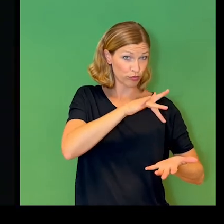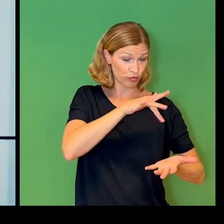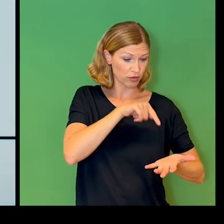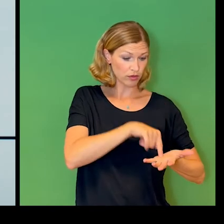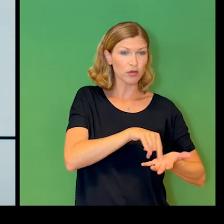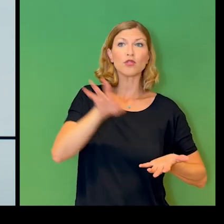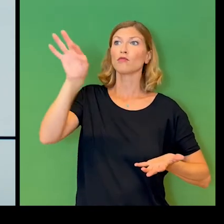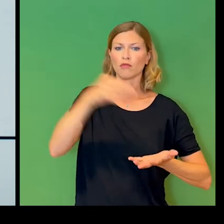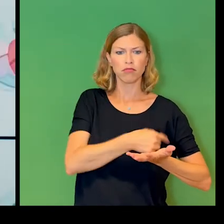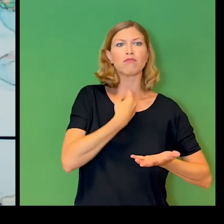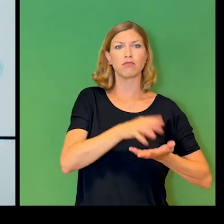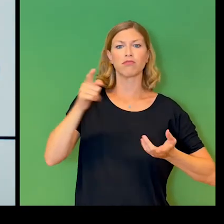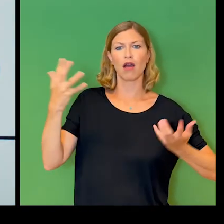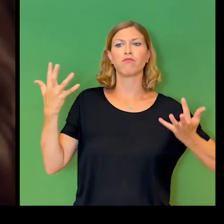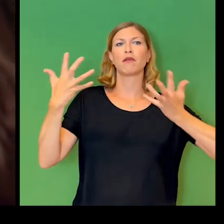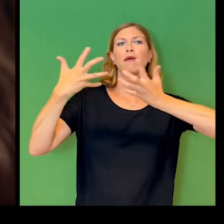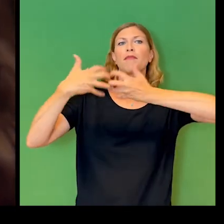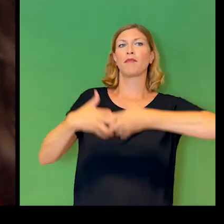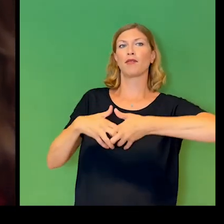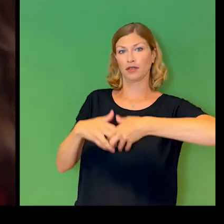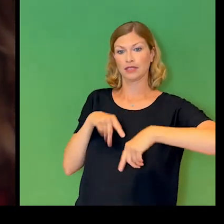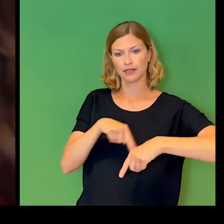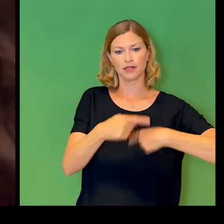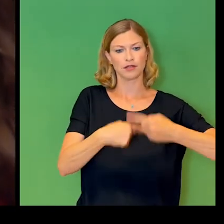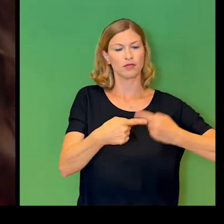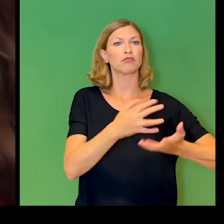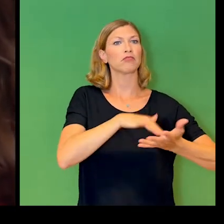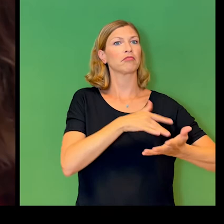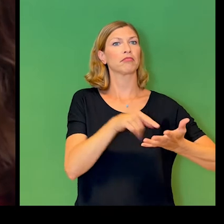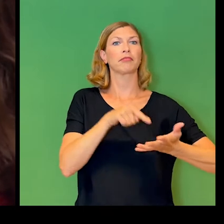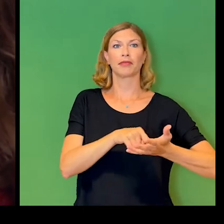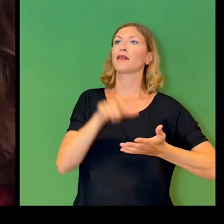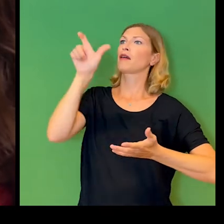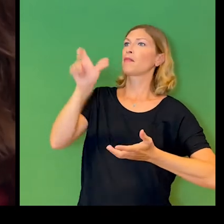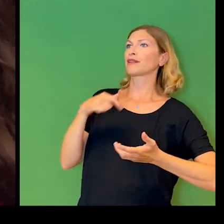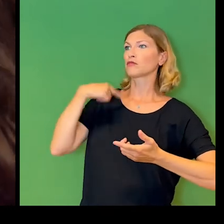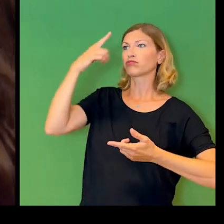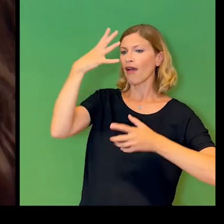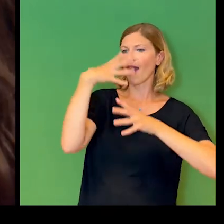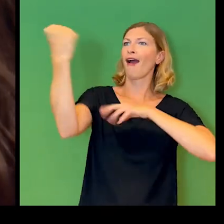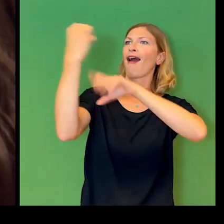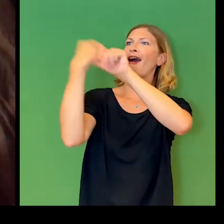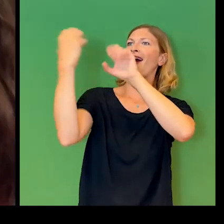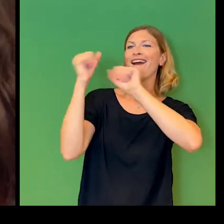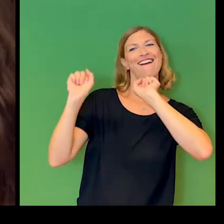with me with the device. She has just changed so much by using this device and people around her have noticed it. All done.